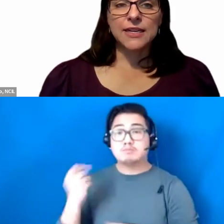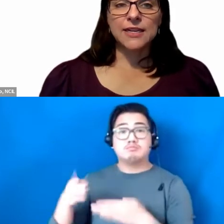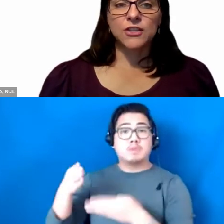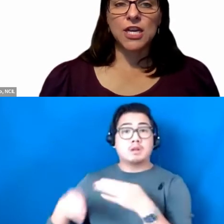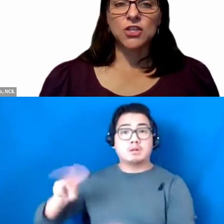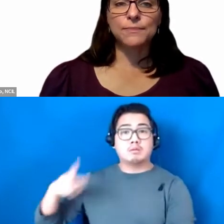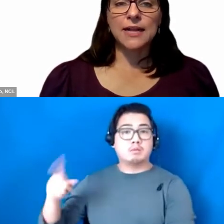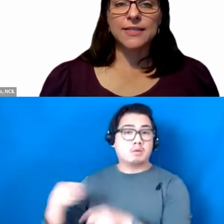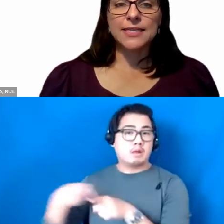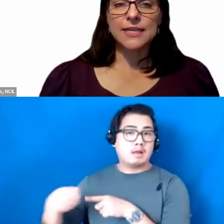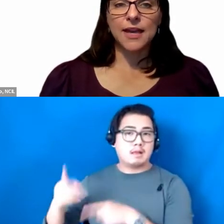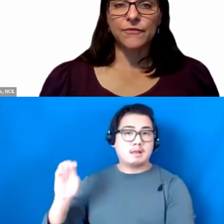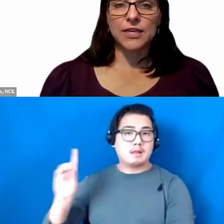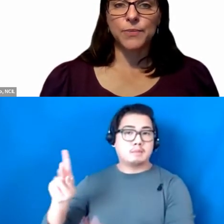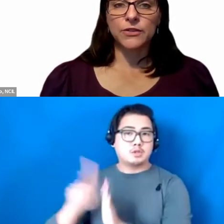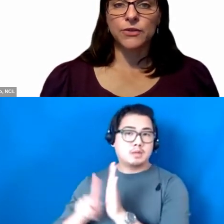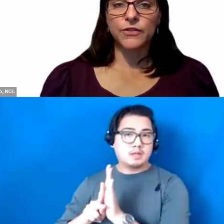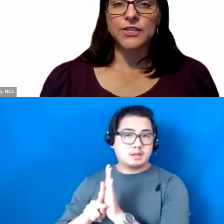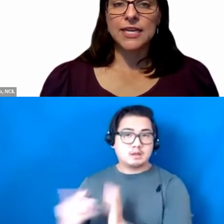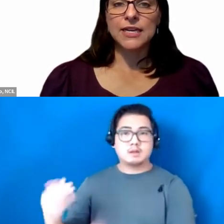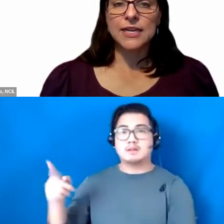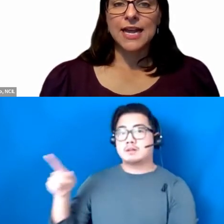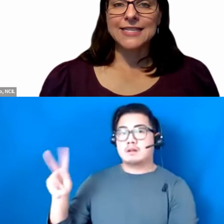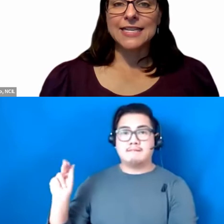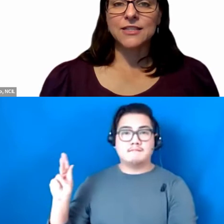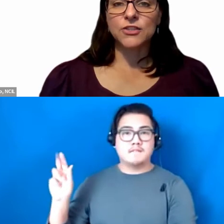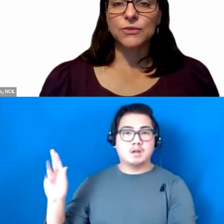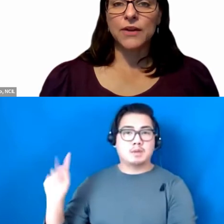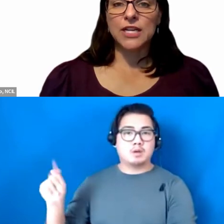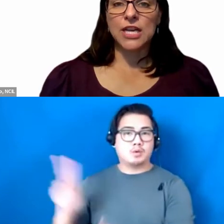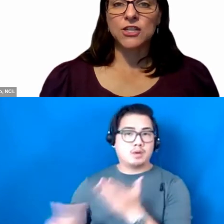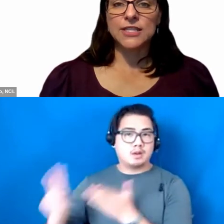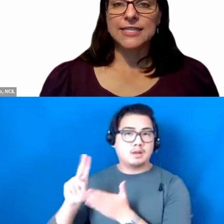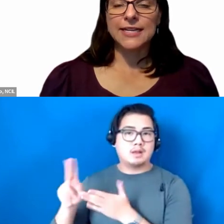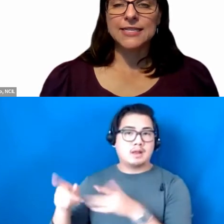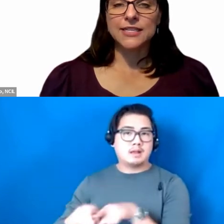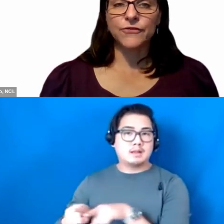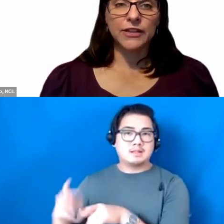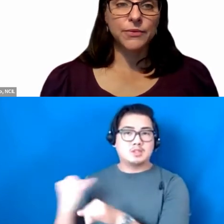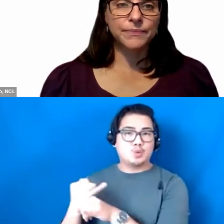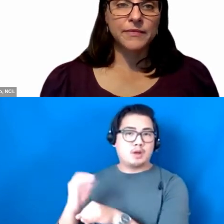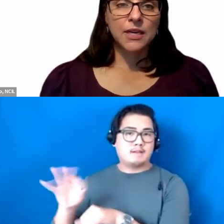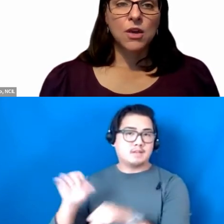in Education Policy at Vanderbilt University as an Institute of Education Sciences Fellow